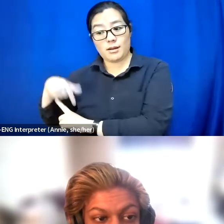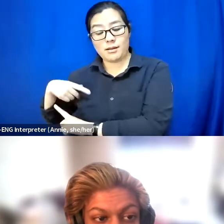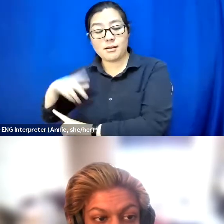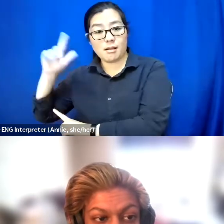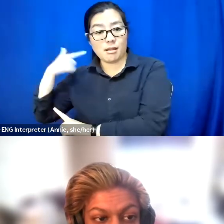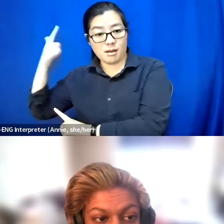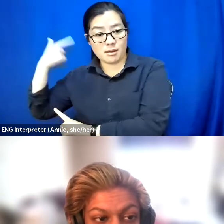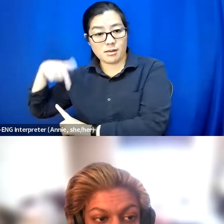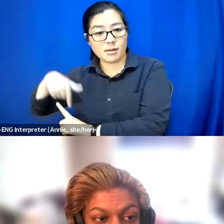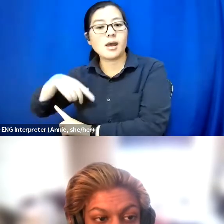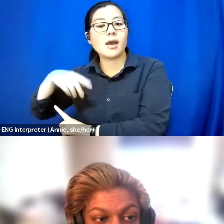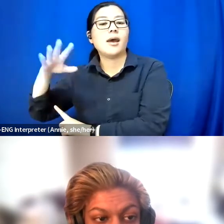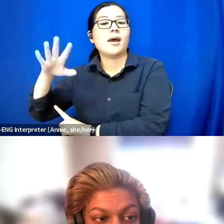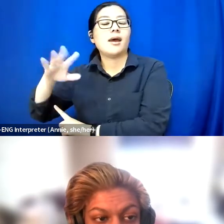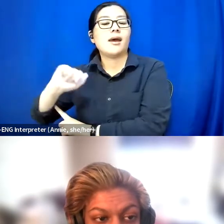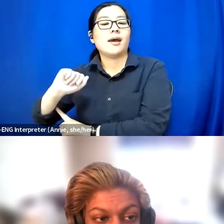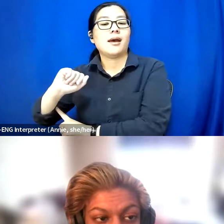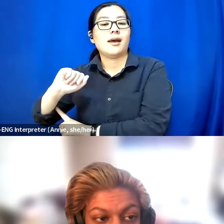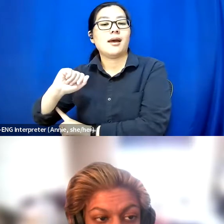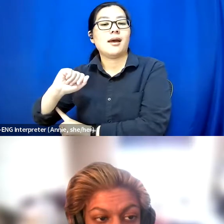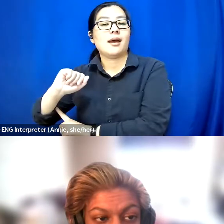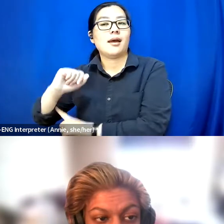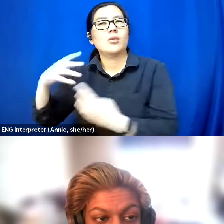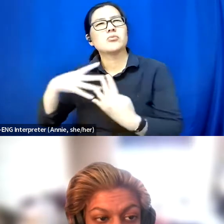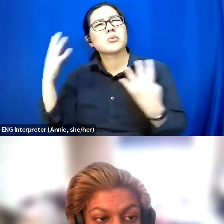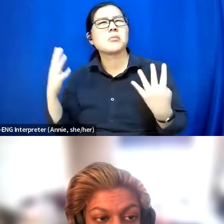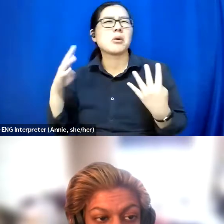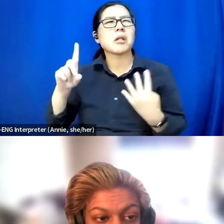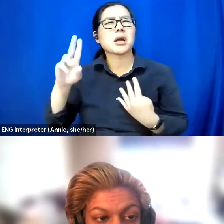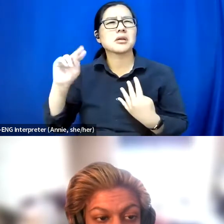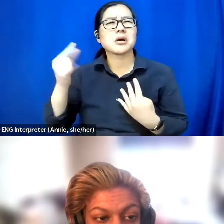I'm going to say rainbow set of dungarees, and a pink top.